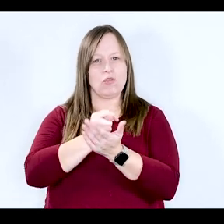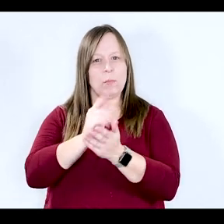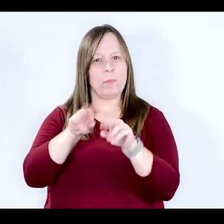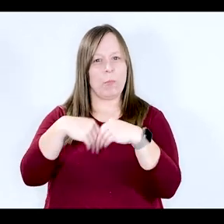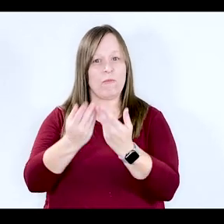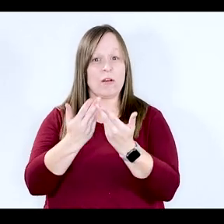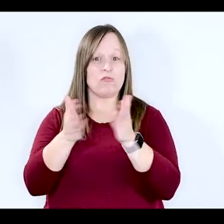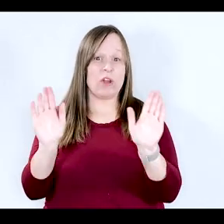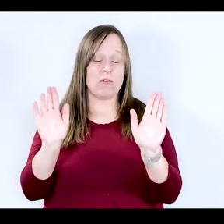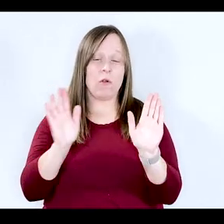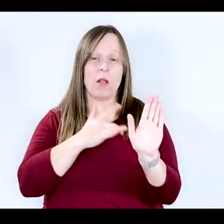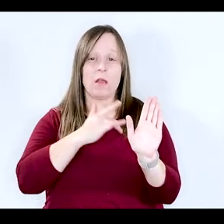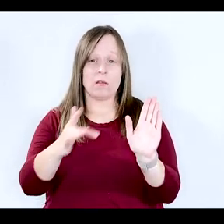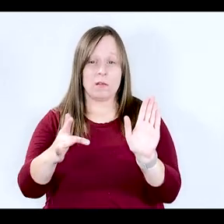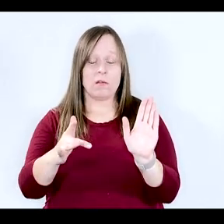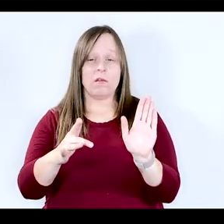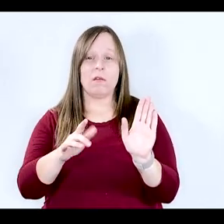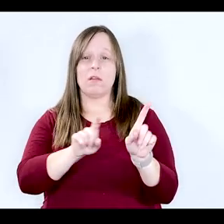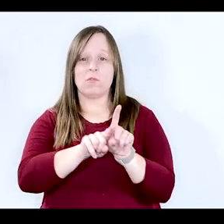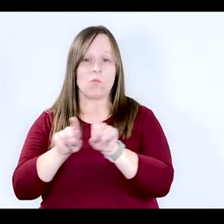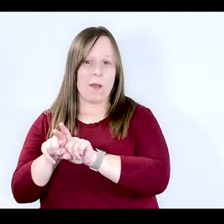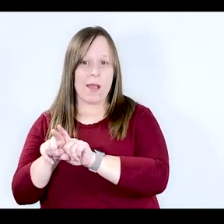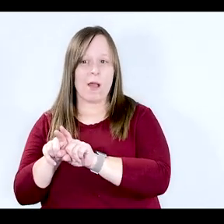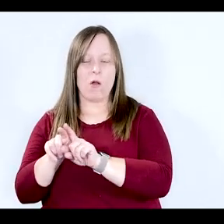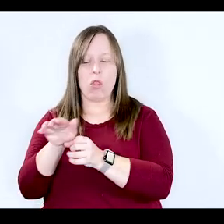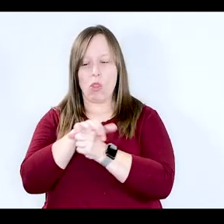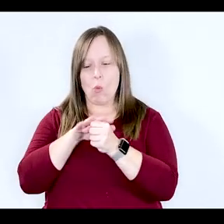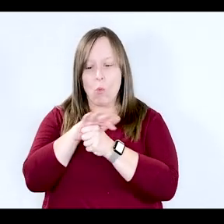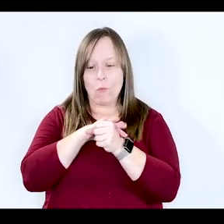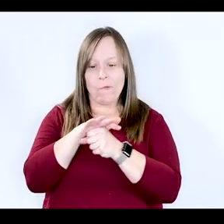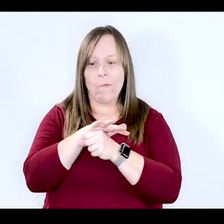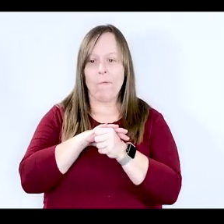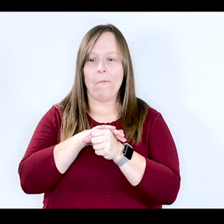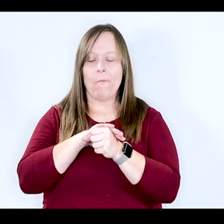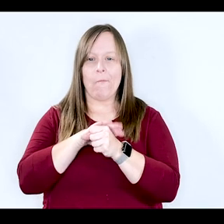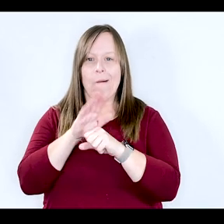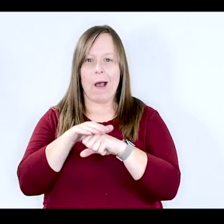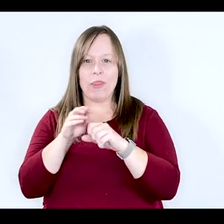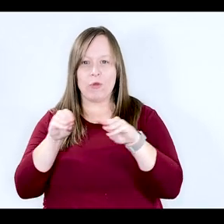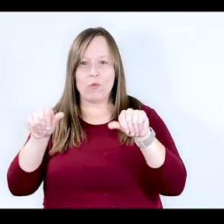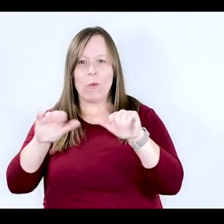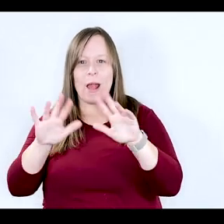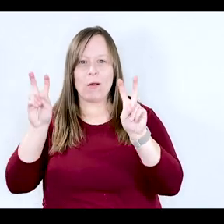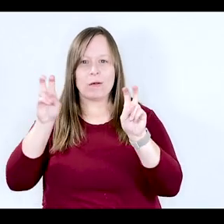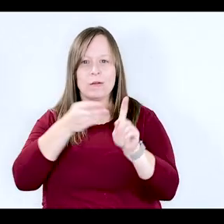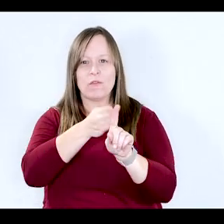providers in general as well as this local on-the-ground diversion